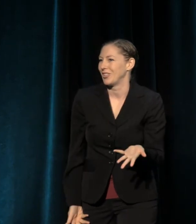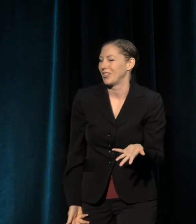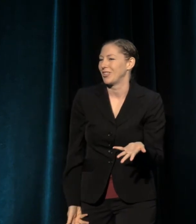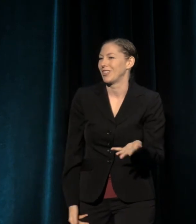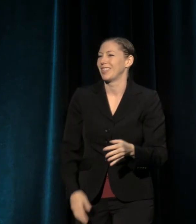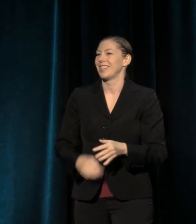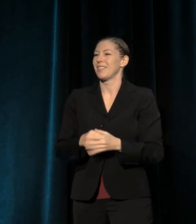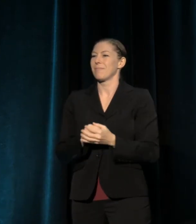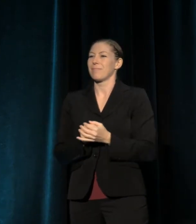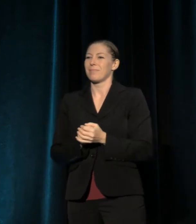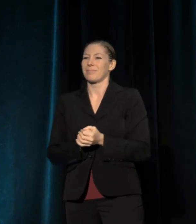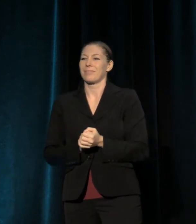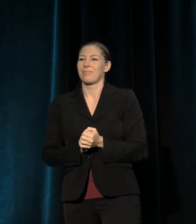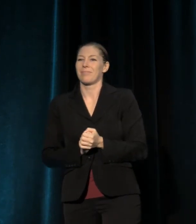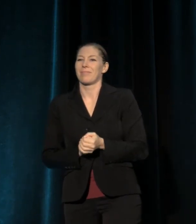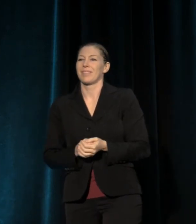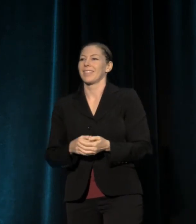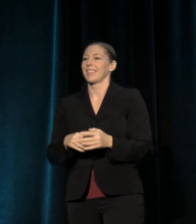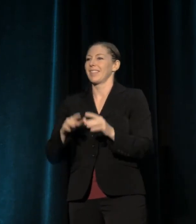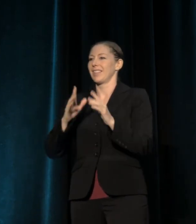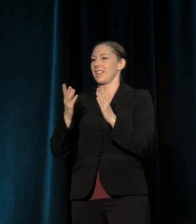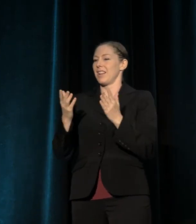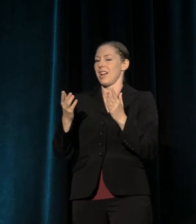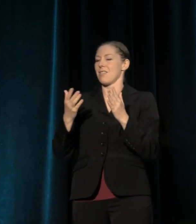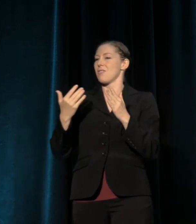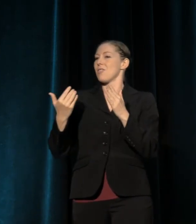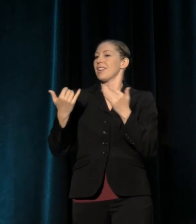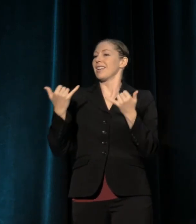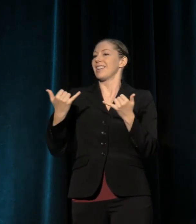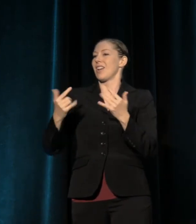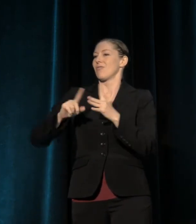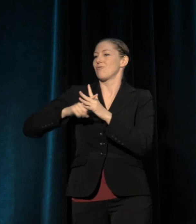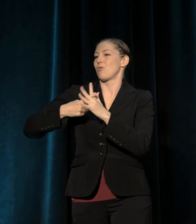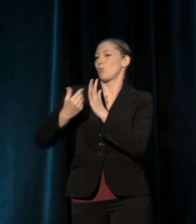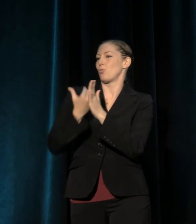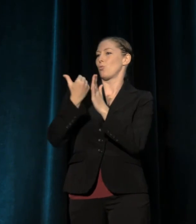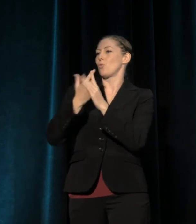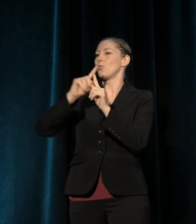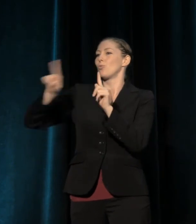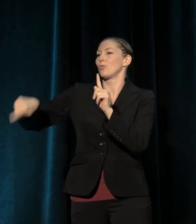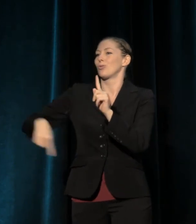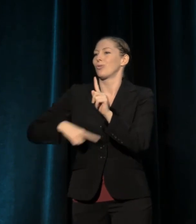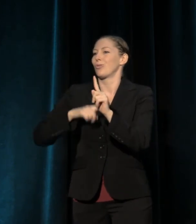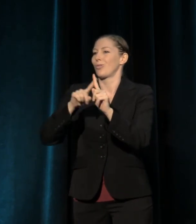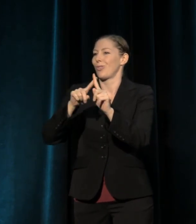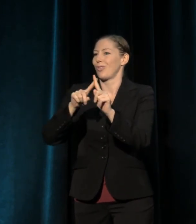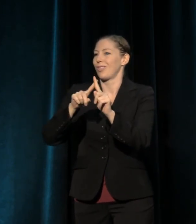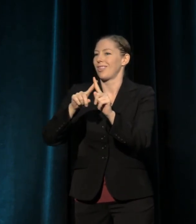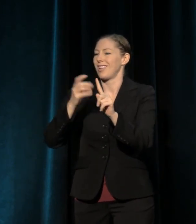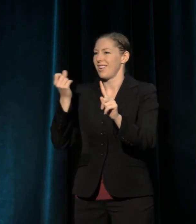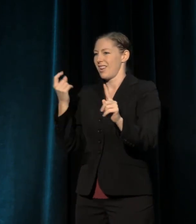or a closing, excuse me, of a new circle. It's one that's begun as a movement out of an old circle.